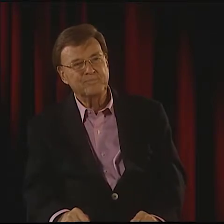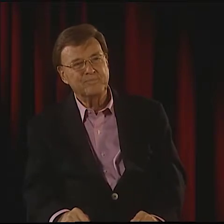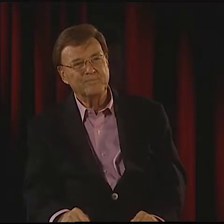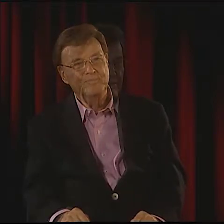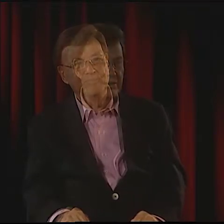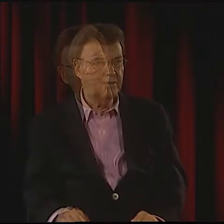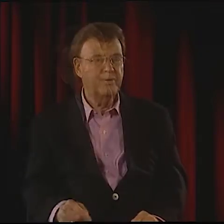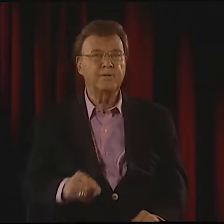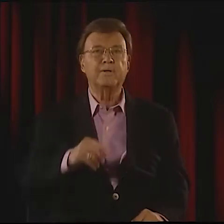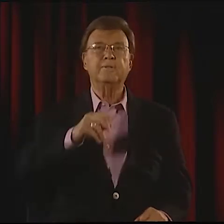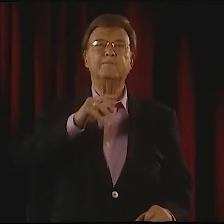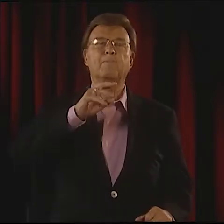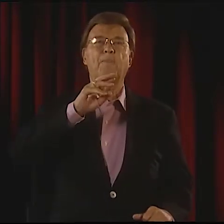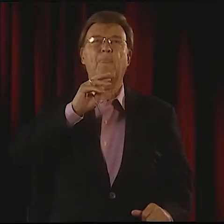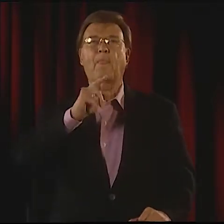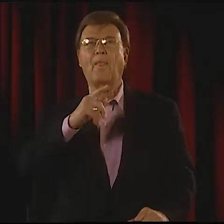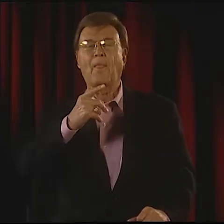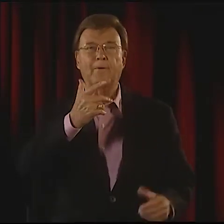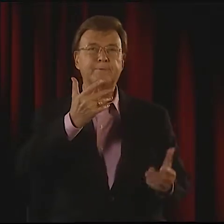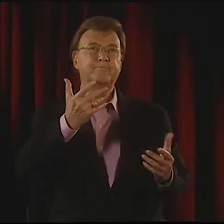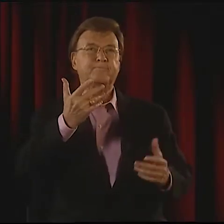IT'S BEAUTIFUL. HIS WORK IS WONDERFUL.